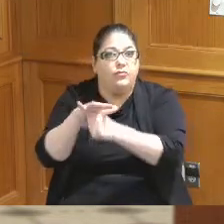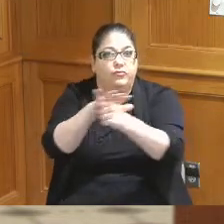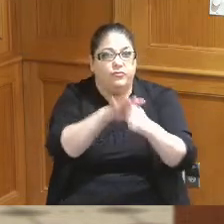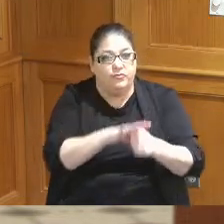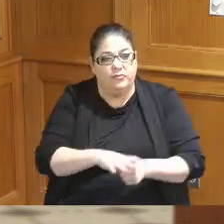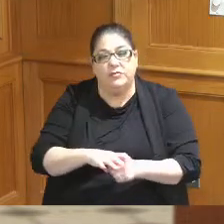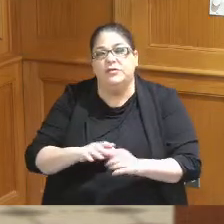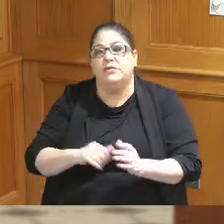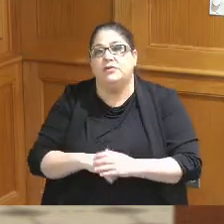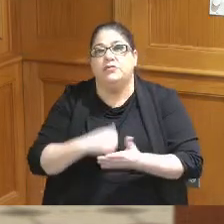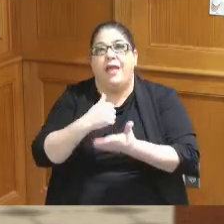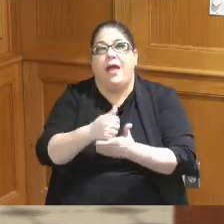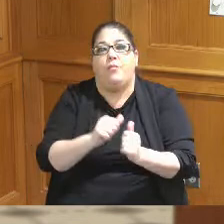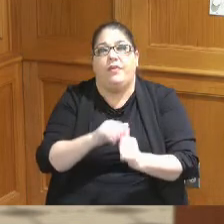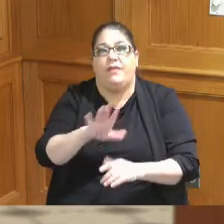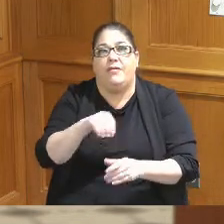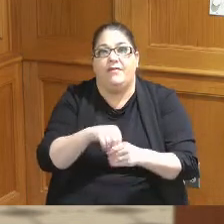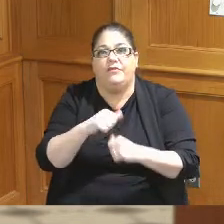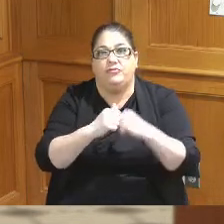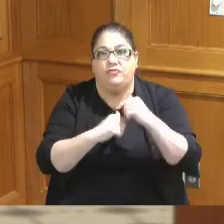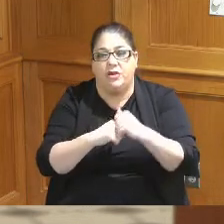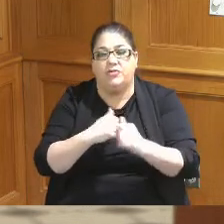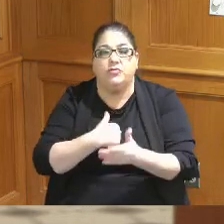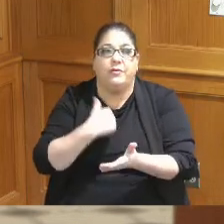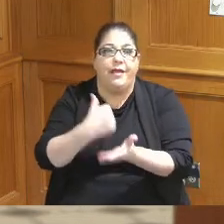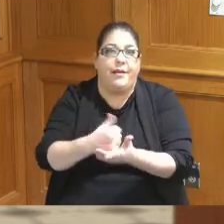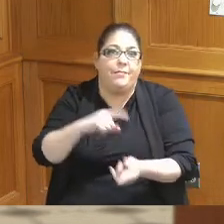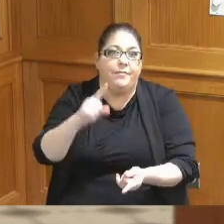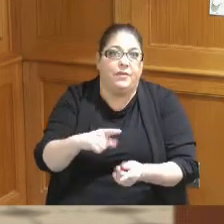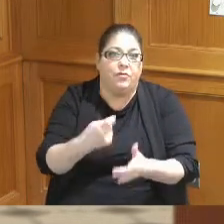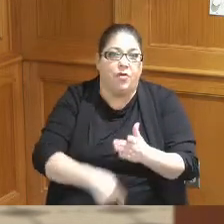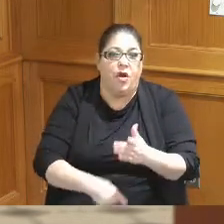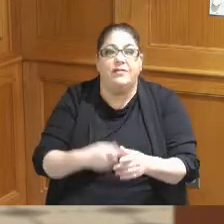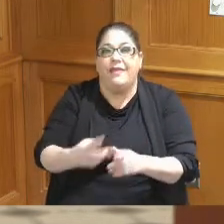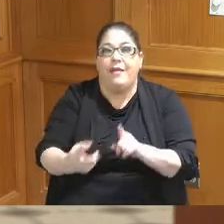help with their infrastructure to offset those costs so they apply for that every year at the